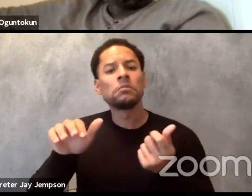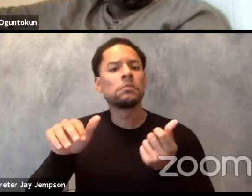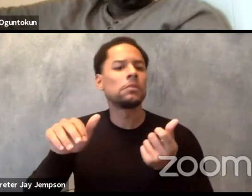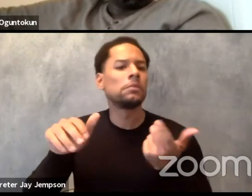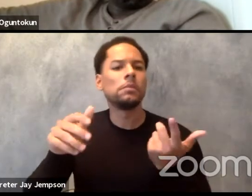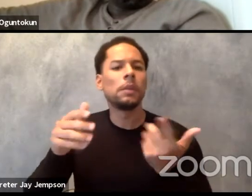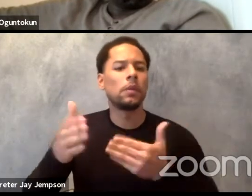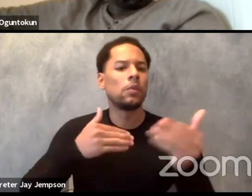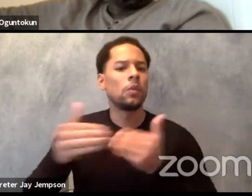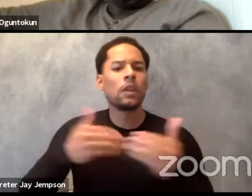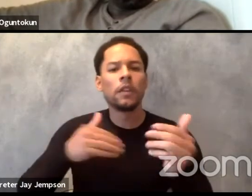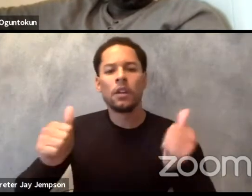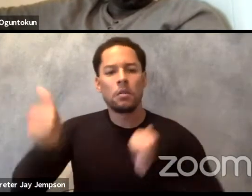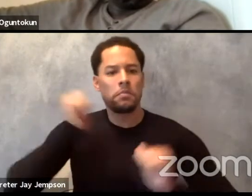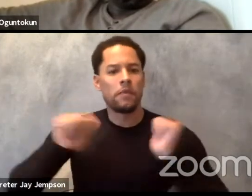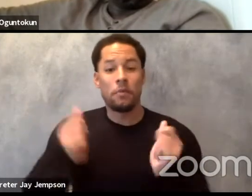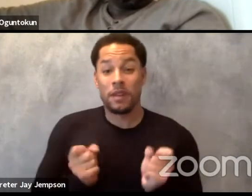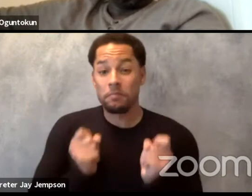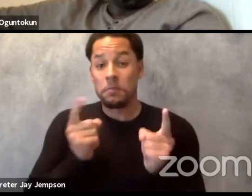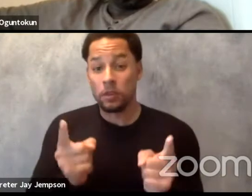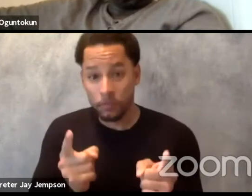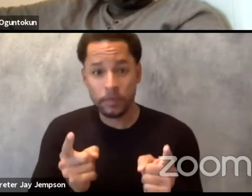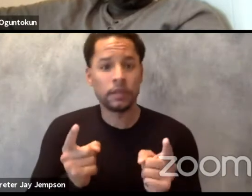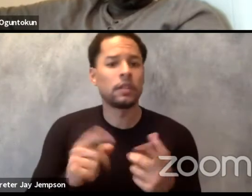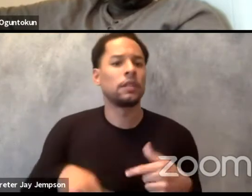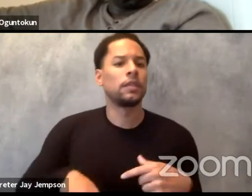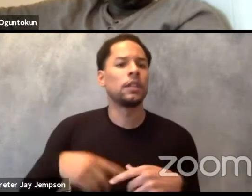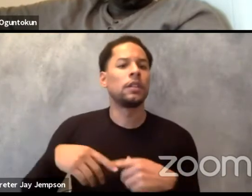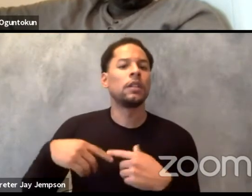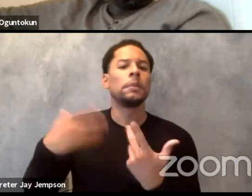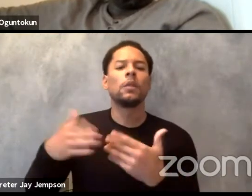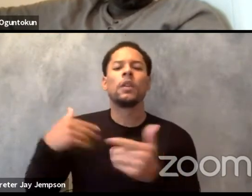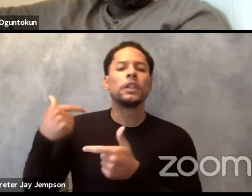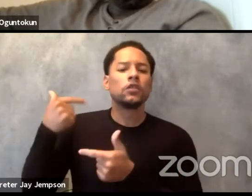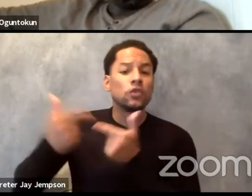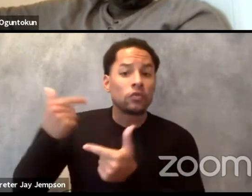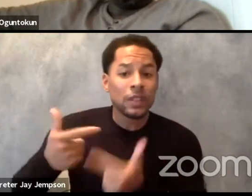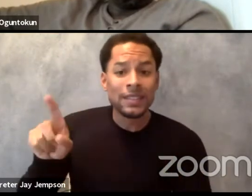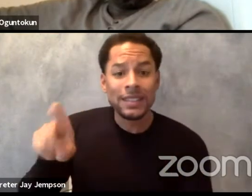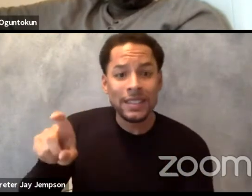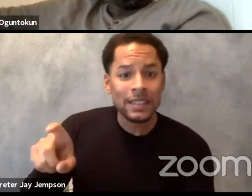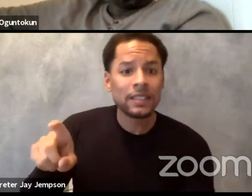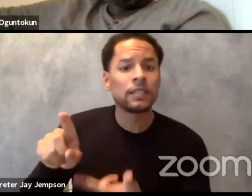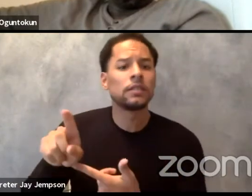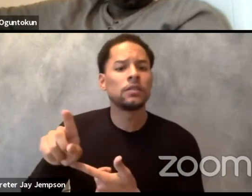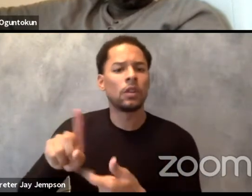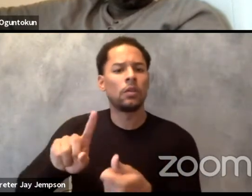of interpretive, provoking, generating meaning and things like that? I'd like us to start with Lloyd